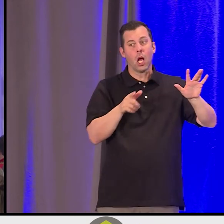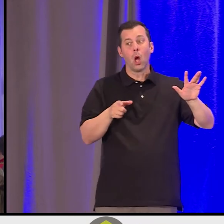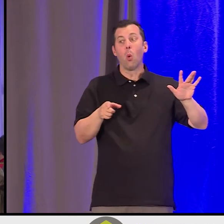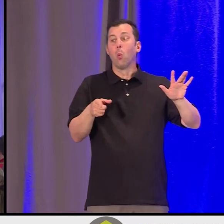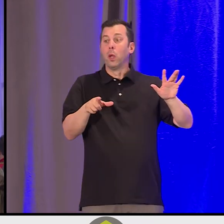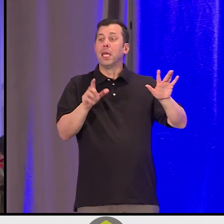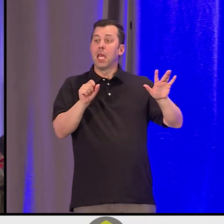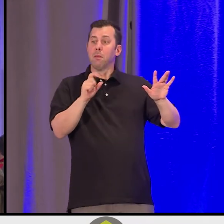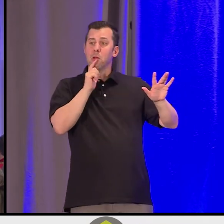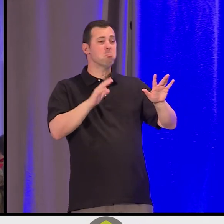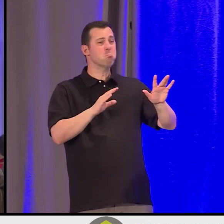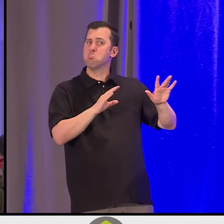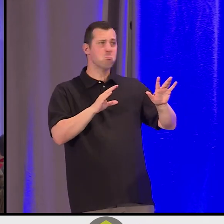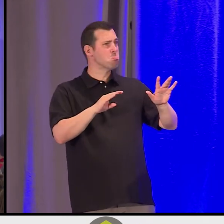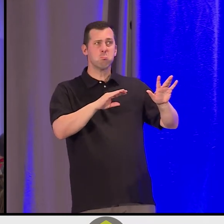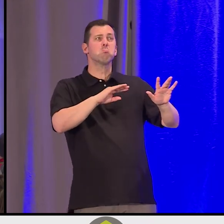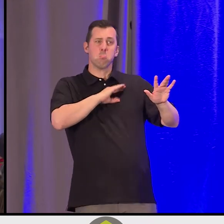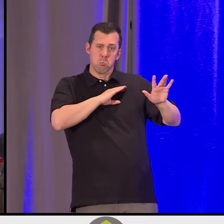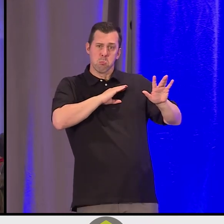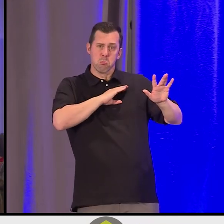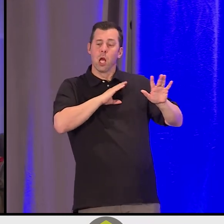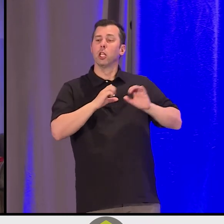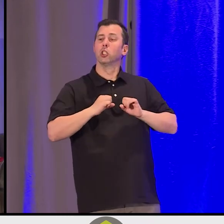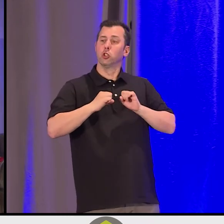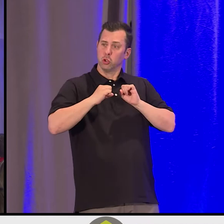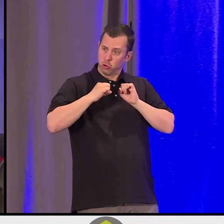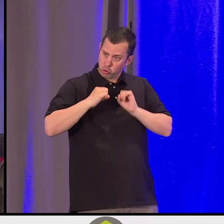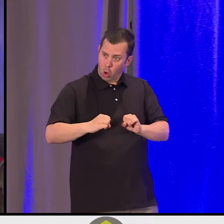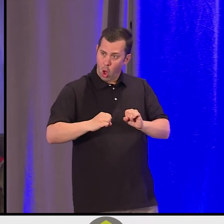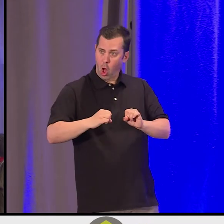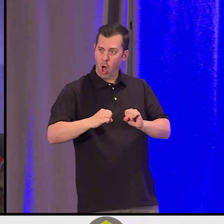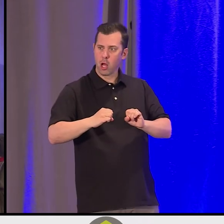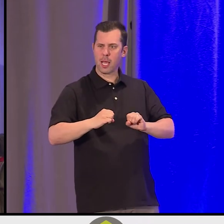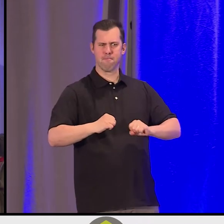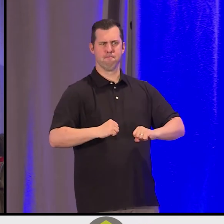We can be strong and we can be absolutely fierce in the way